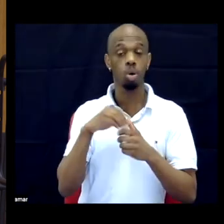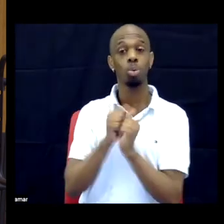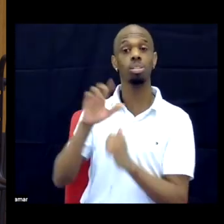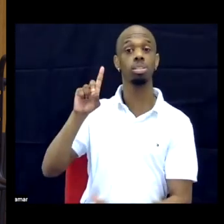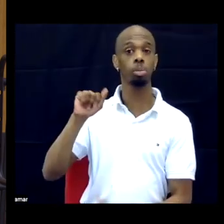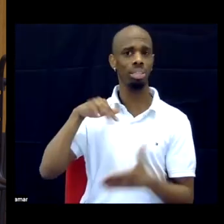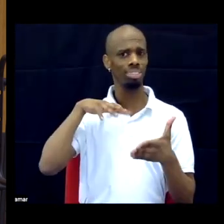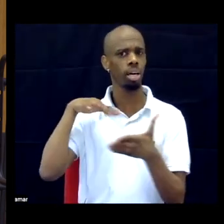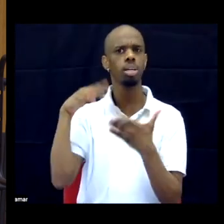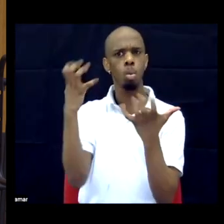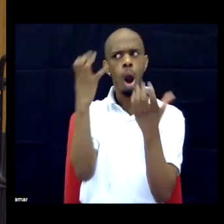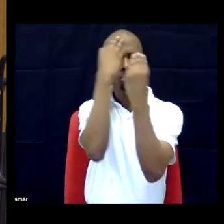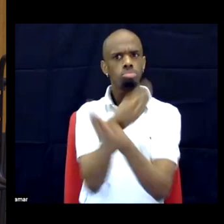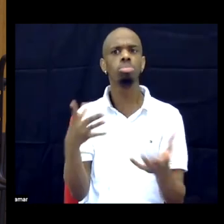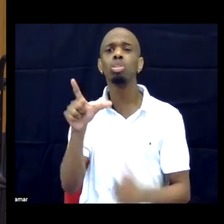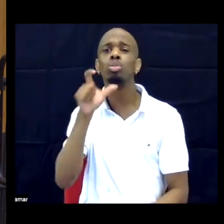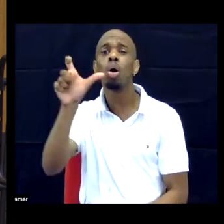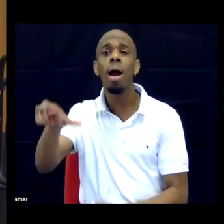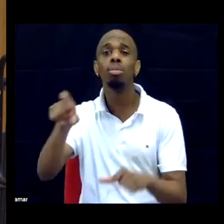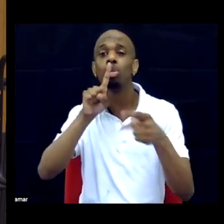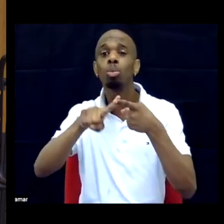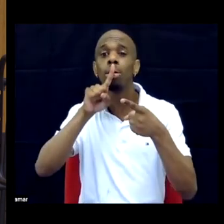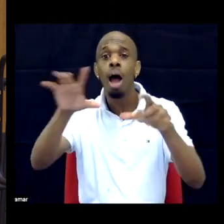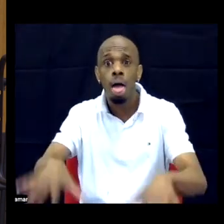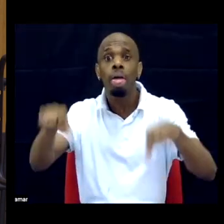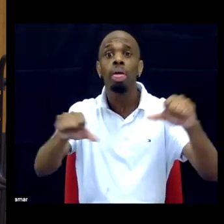know that you don't have to do it all, you can actually just step back and let other